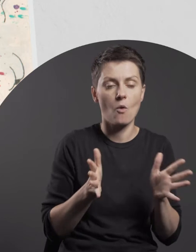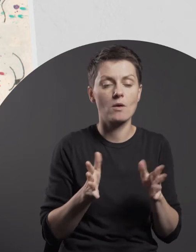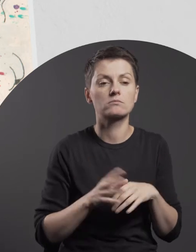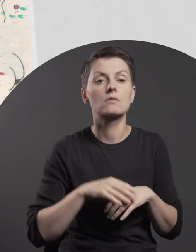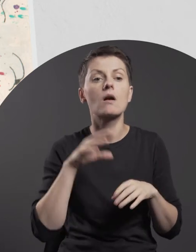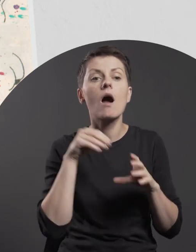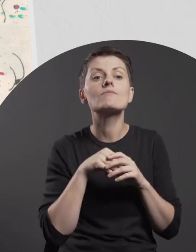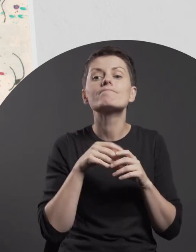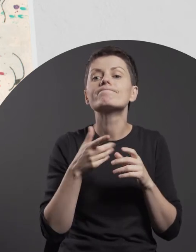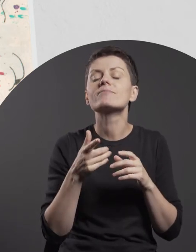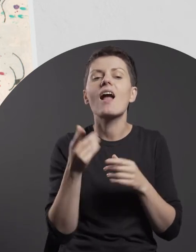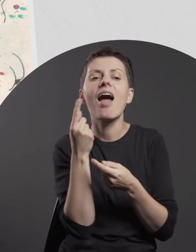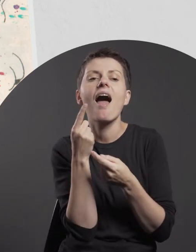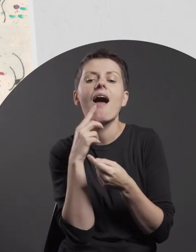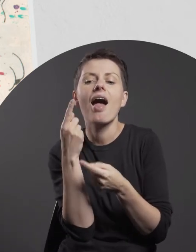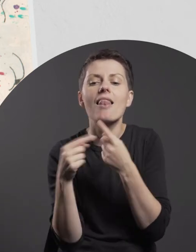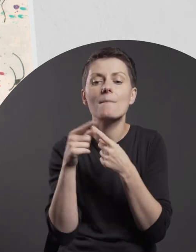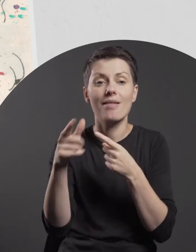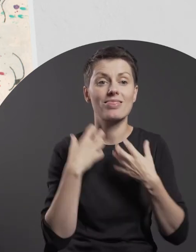to the actions of a human being.